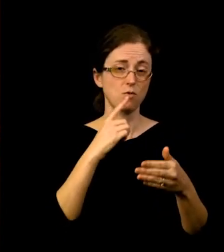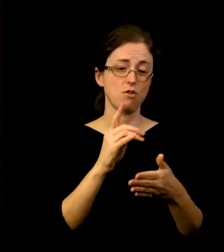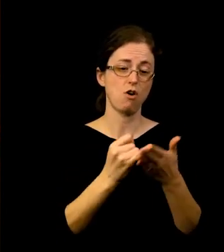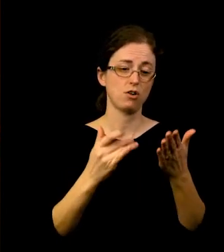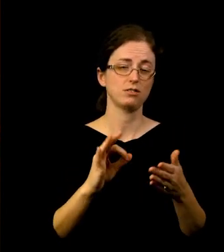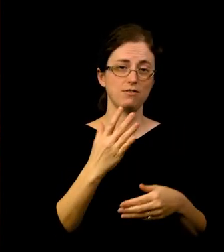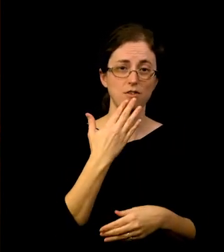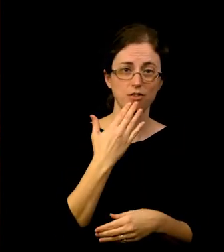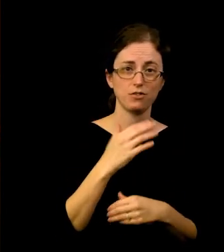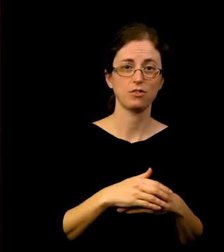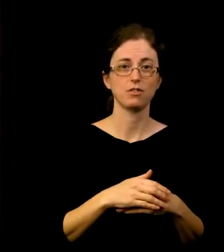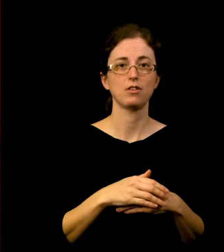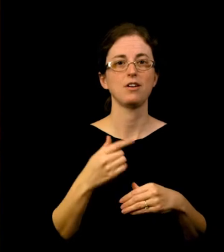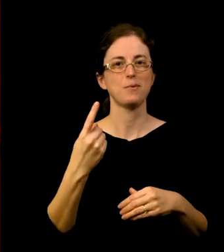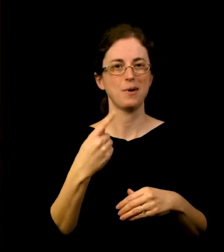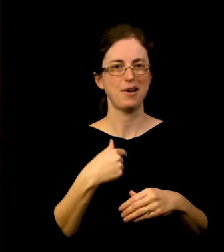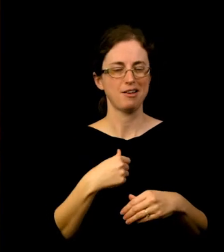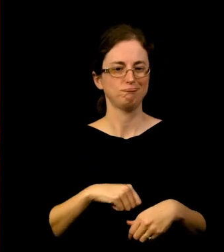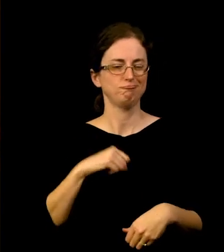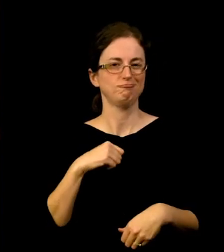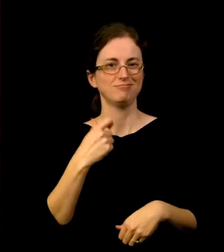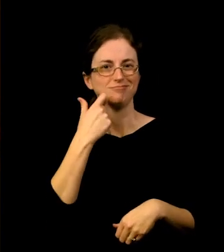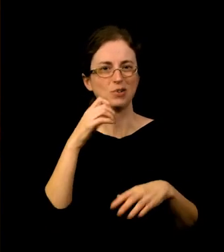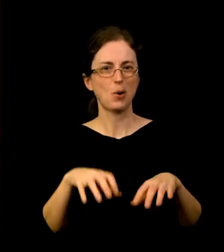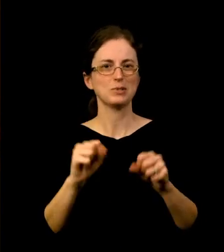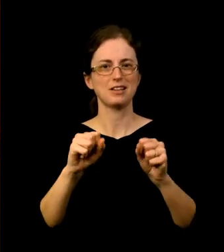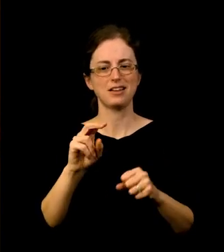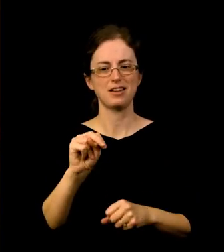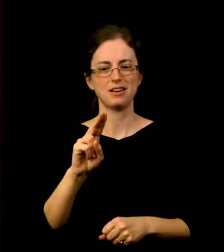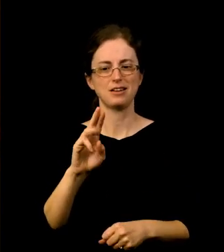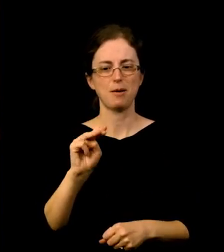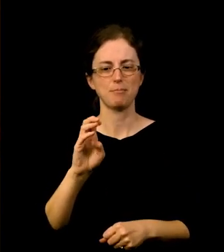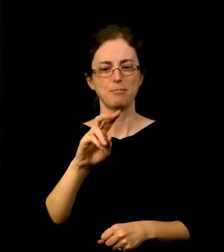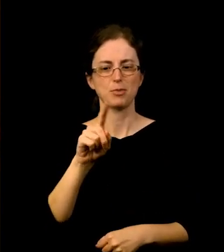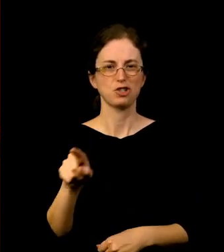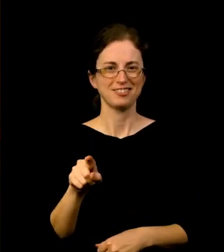recently is the fact that they've hosted the Numberz, which is a locally owned Black radio station.